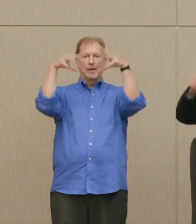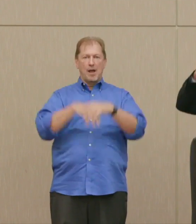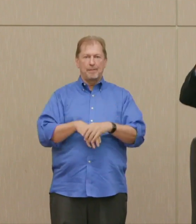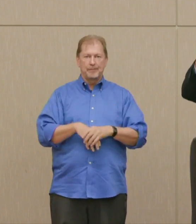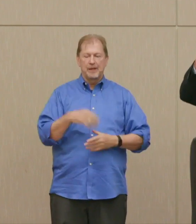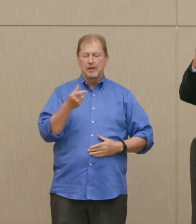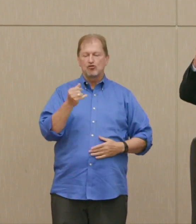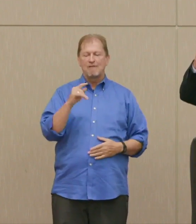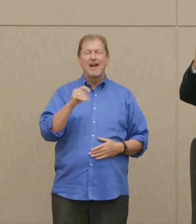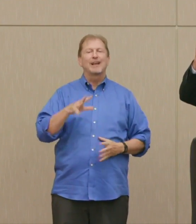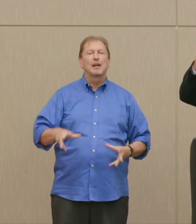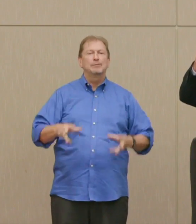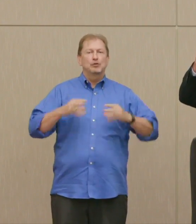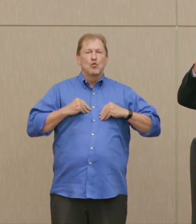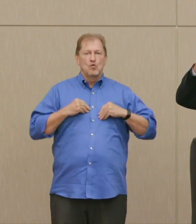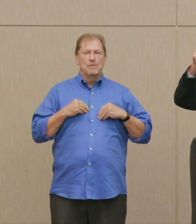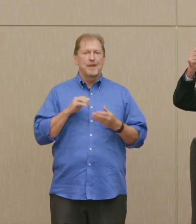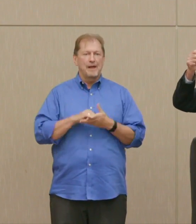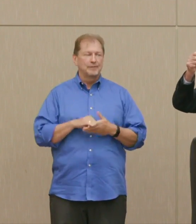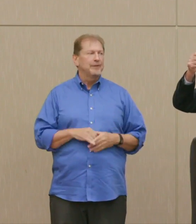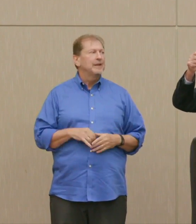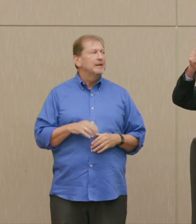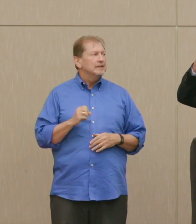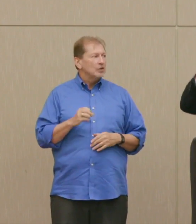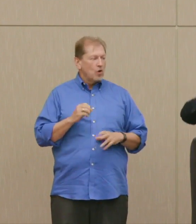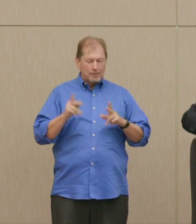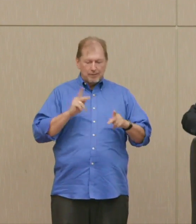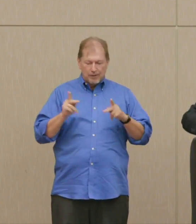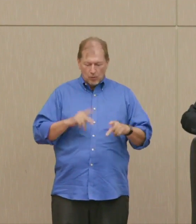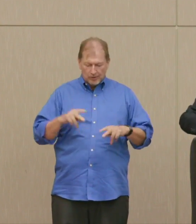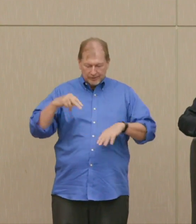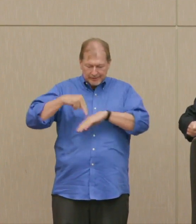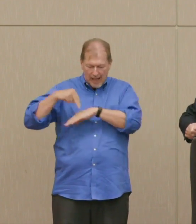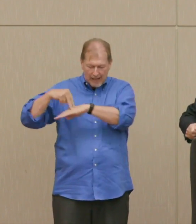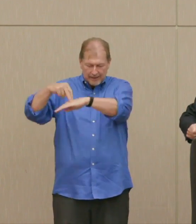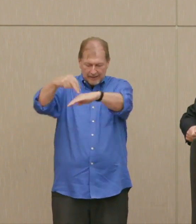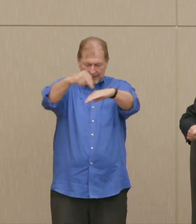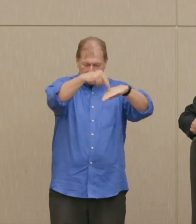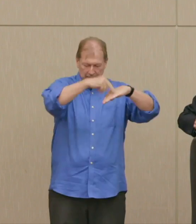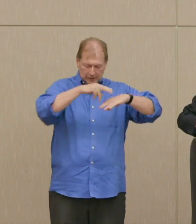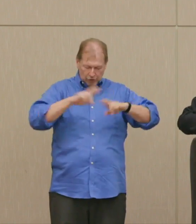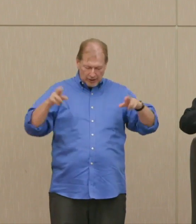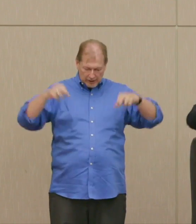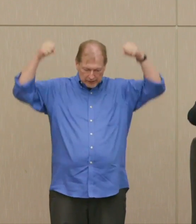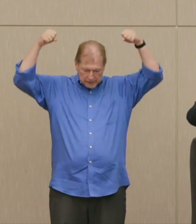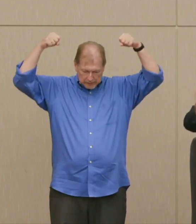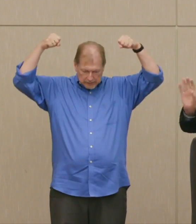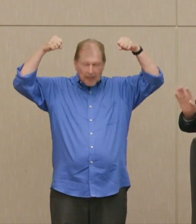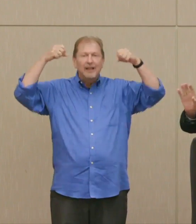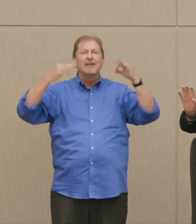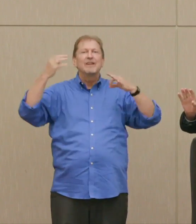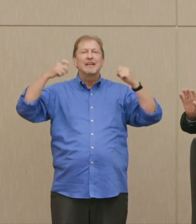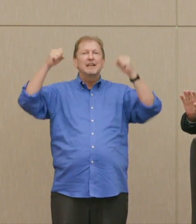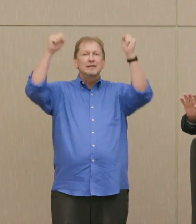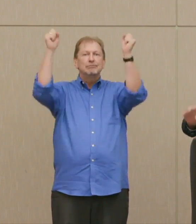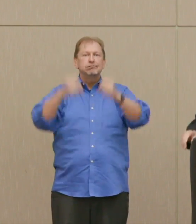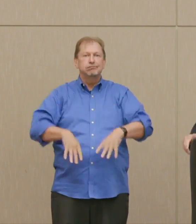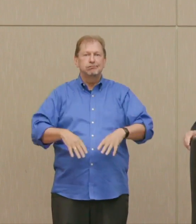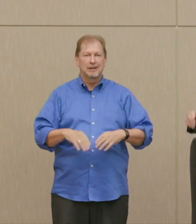They had ropes on these things with people standing on them to lower these things in if Fermi said, "End this."